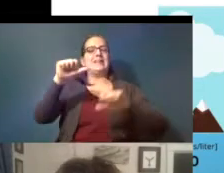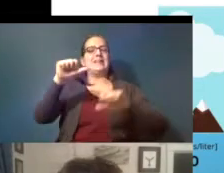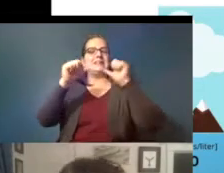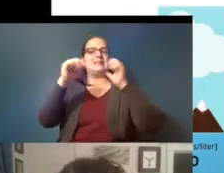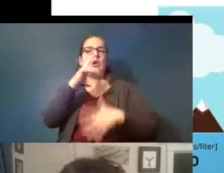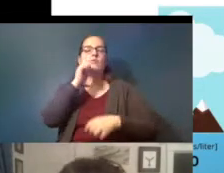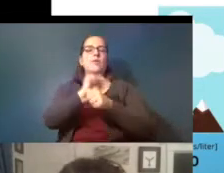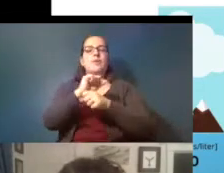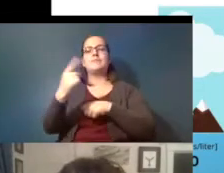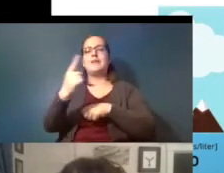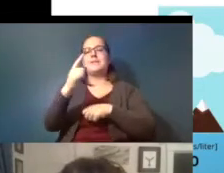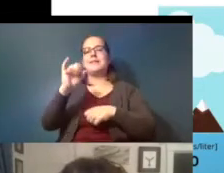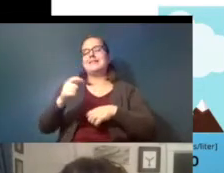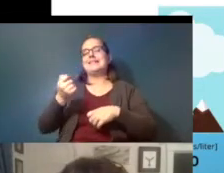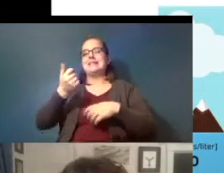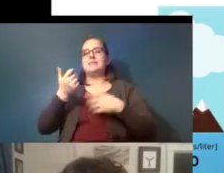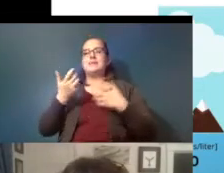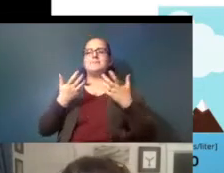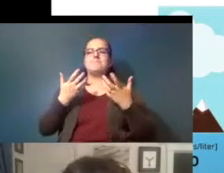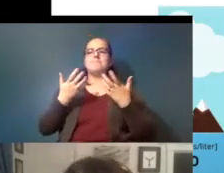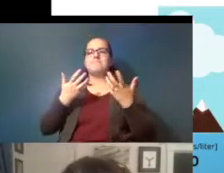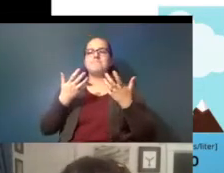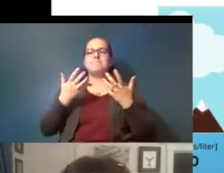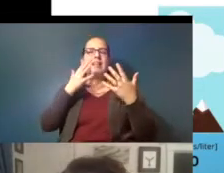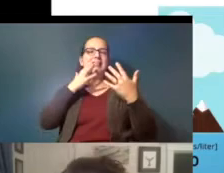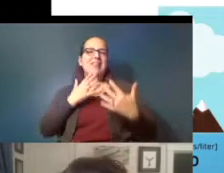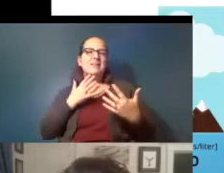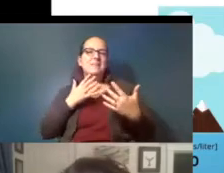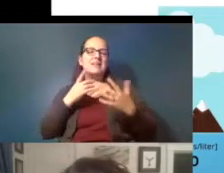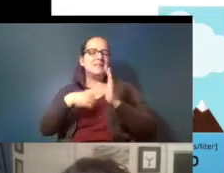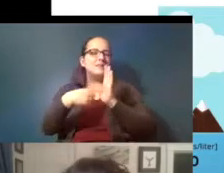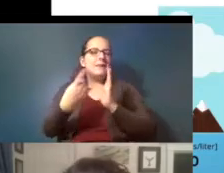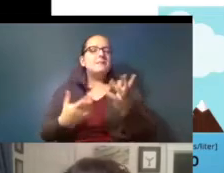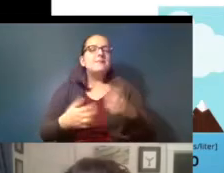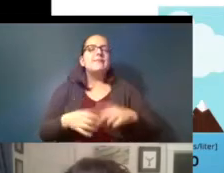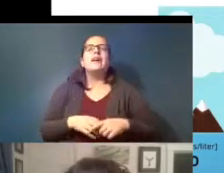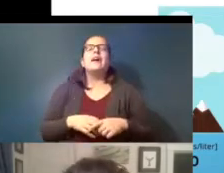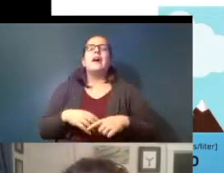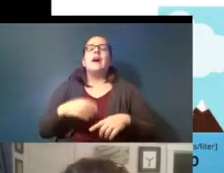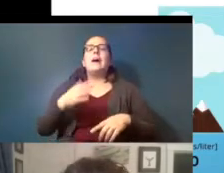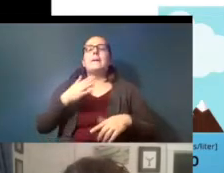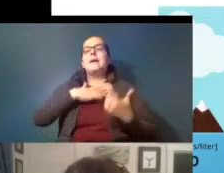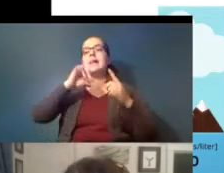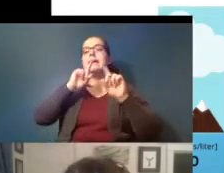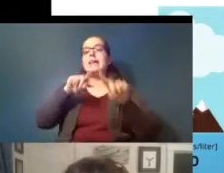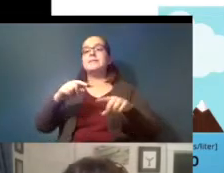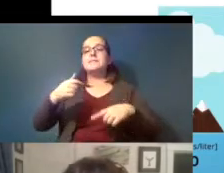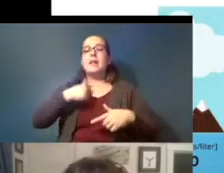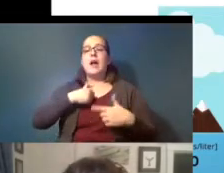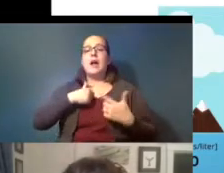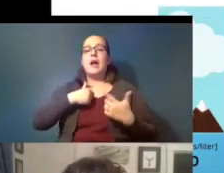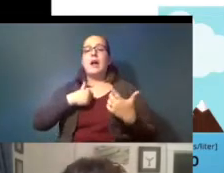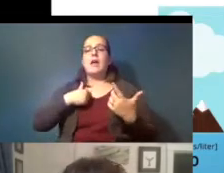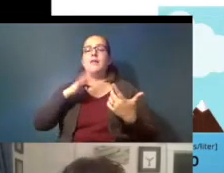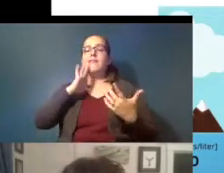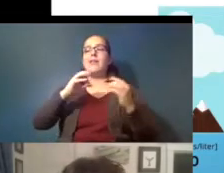on something that's a bit um a bit depressing at times my answer is that i would be more frustrated